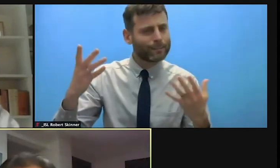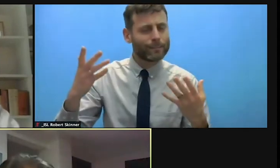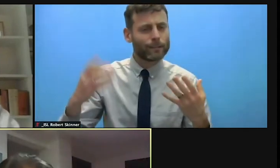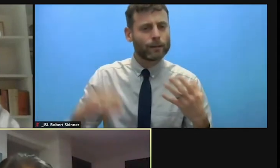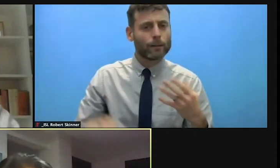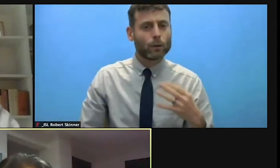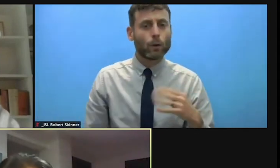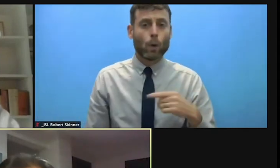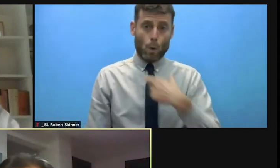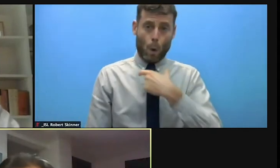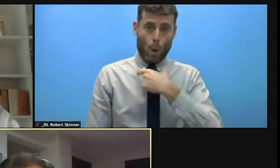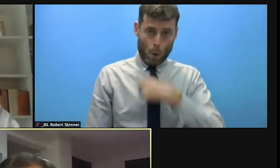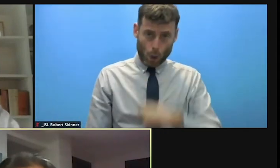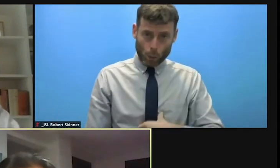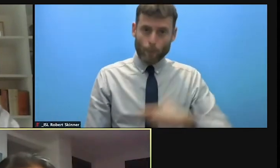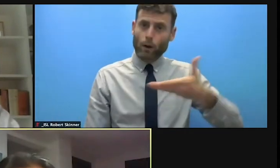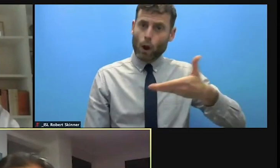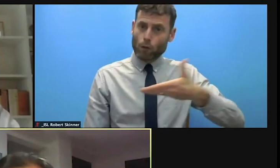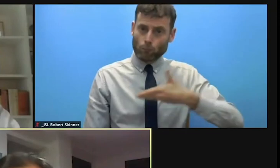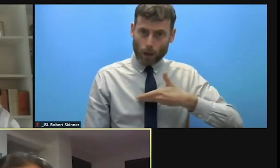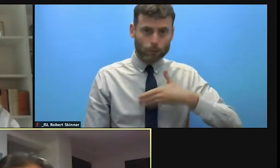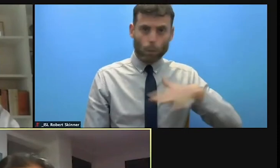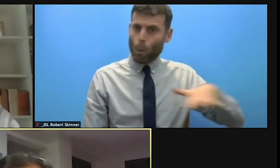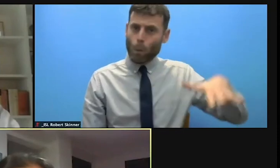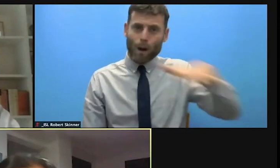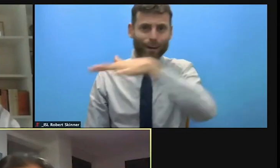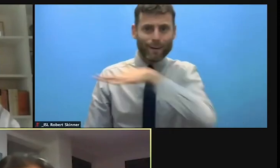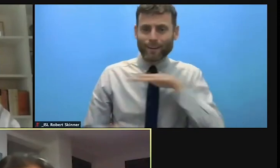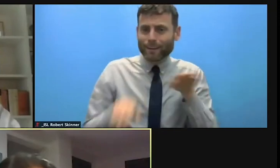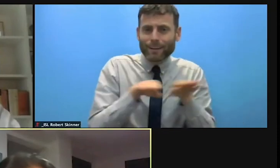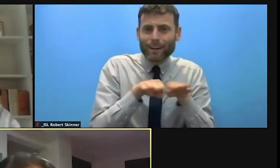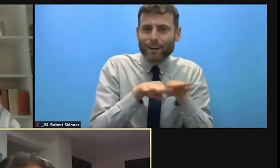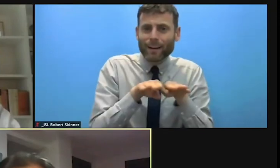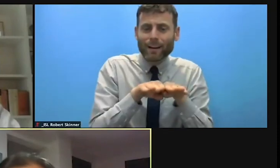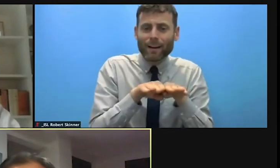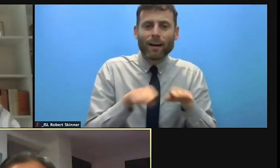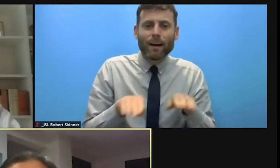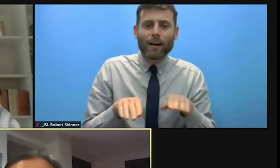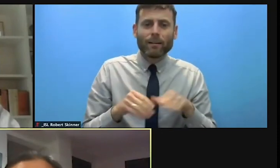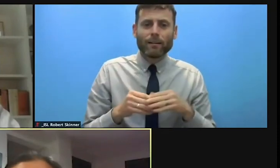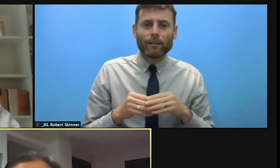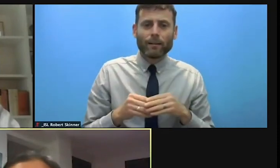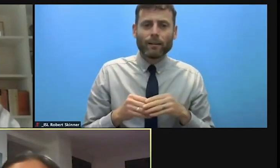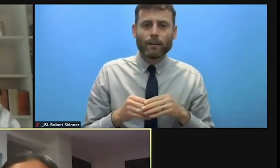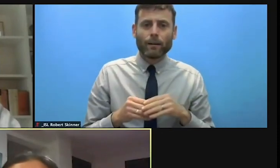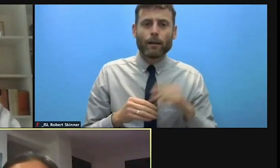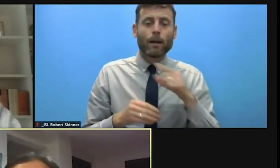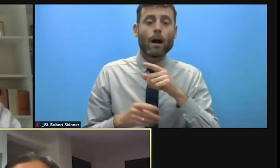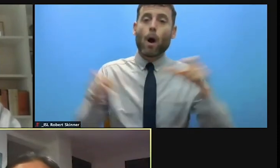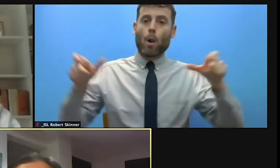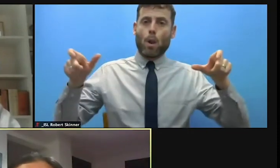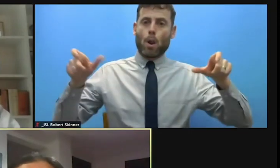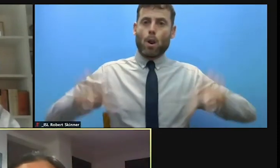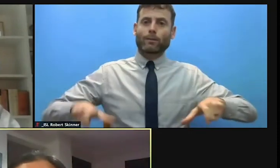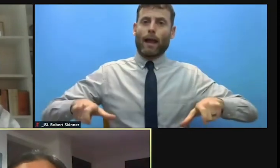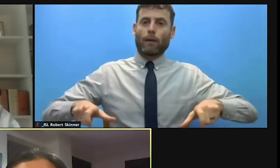indivisible. It is essential to understand this relationship. Lockdowns for example have affected